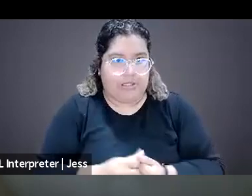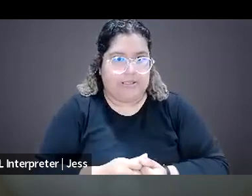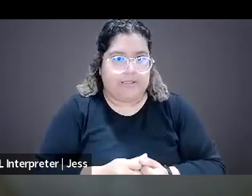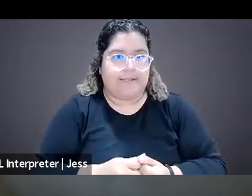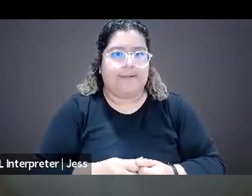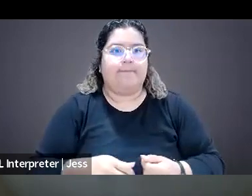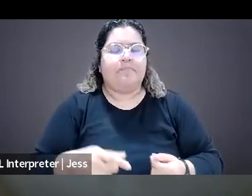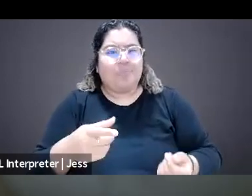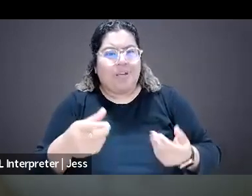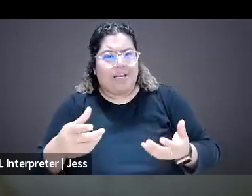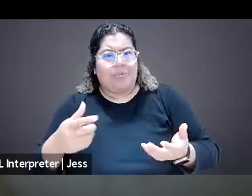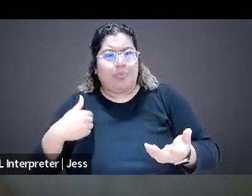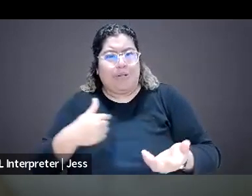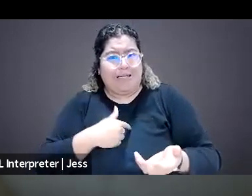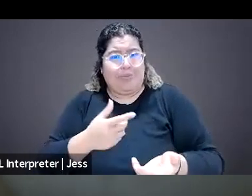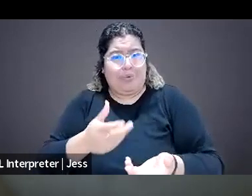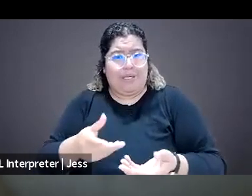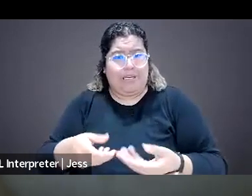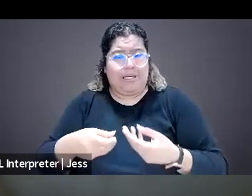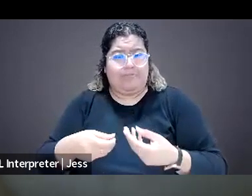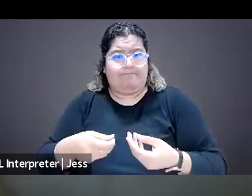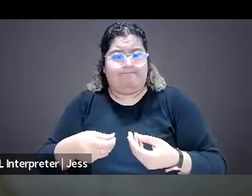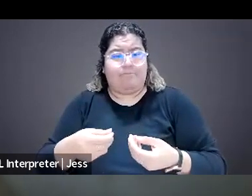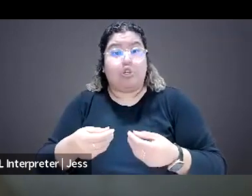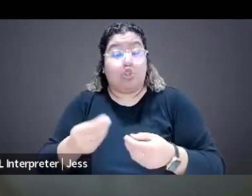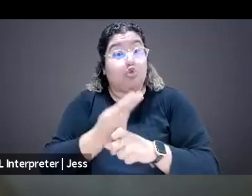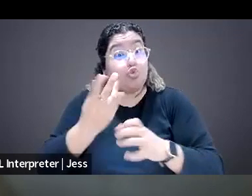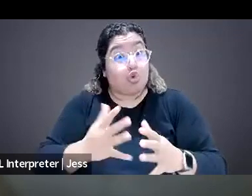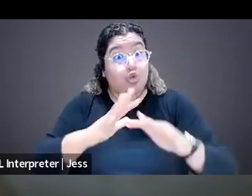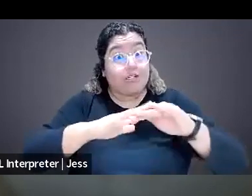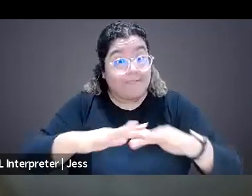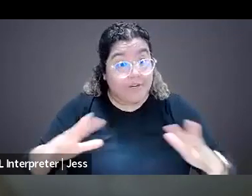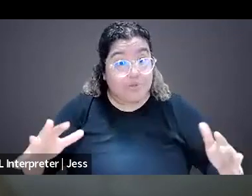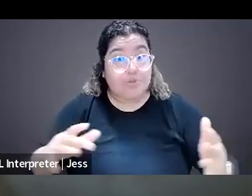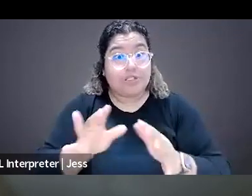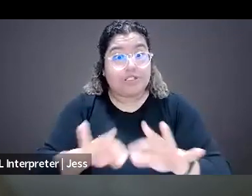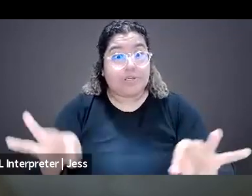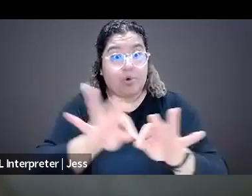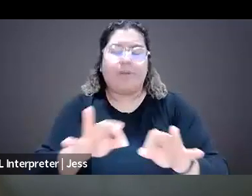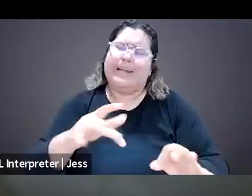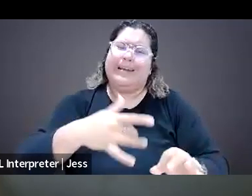does help a lot of the times as we know, newsrooms are predominantly male and predominantly white